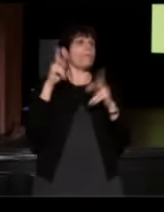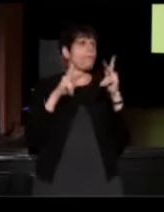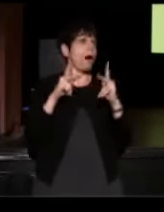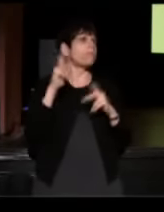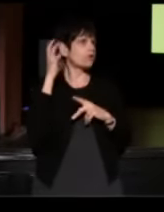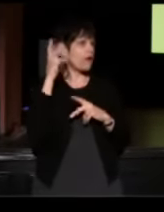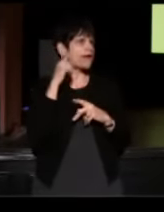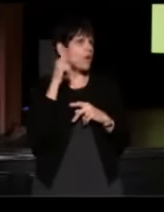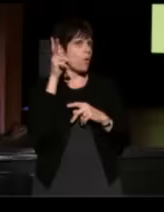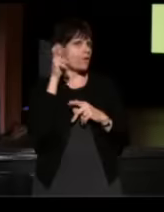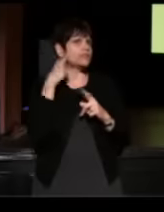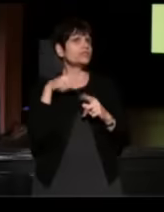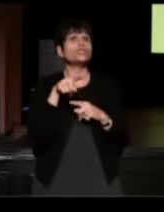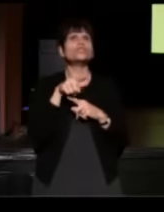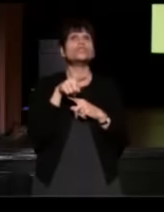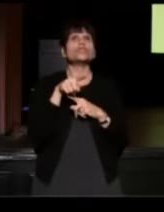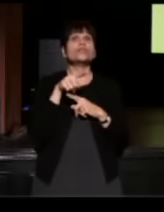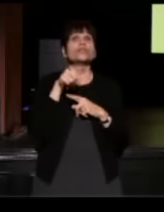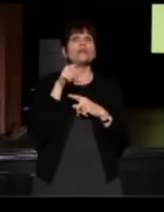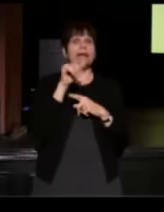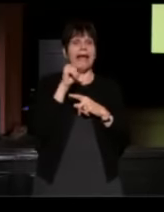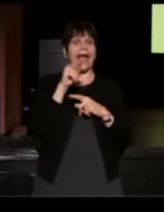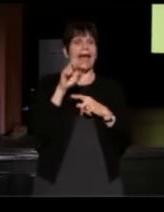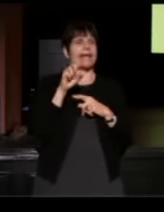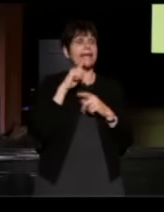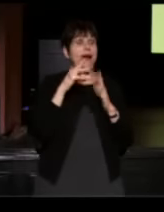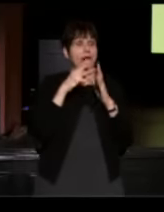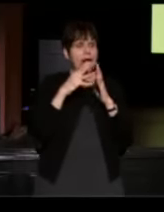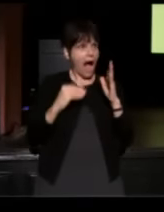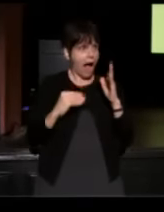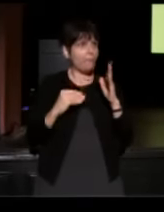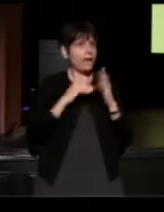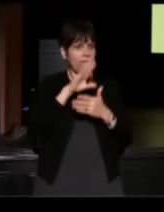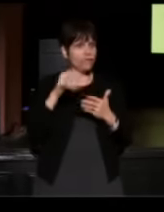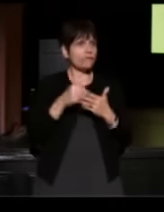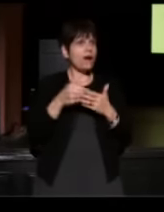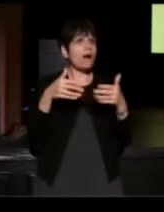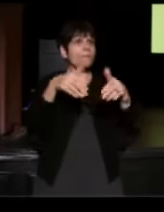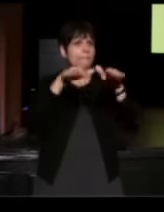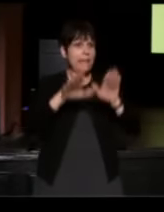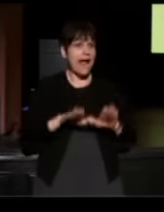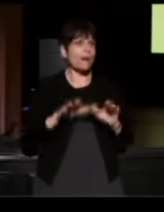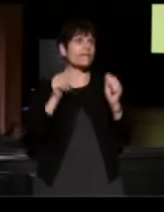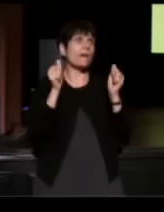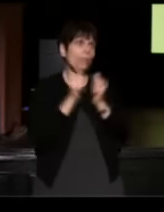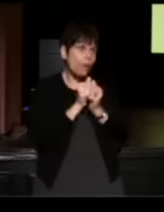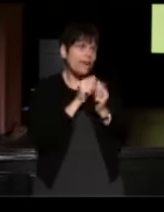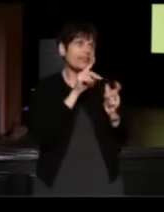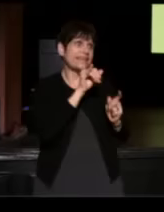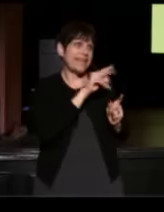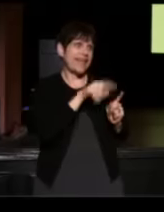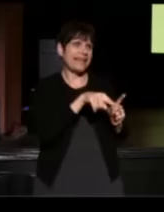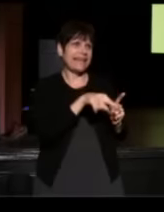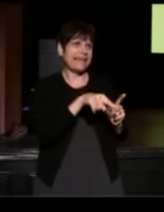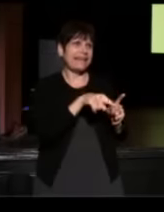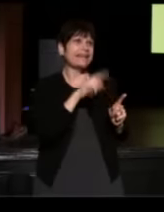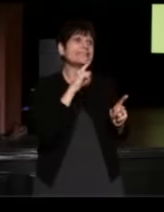She actually took a copy of those and buried them with Danny because he was a guy who had felt that he had been